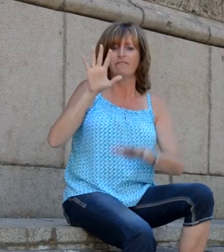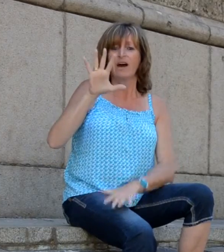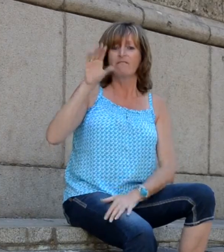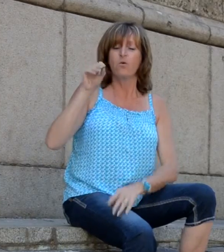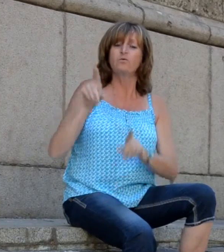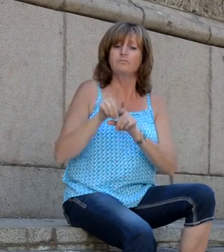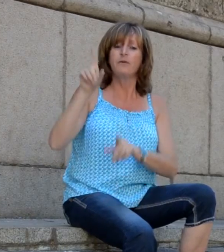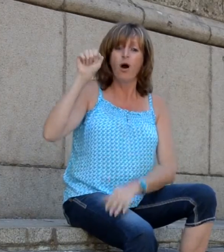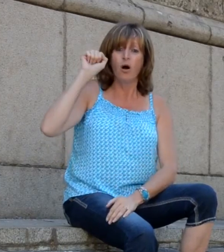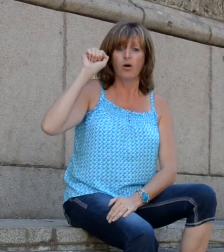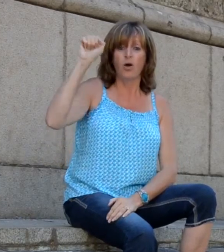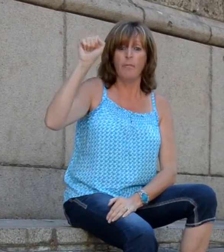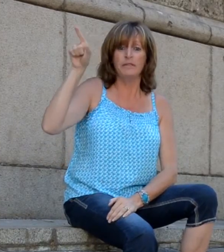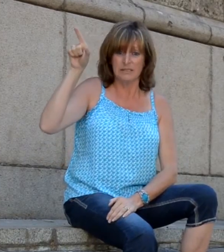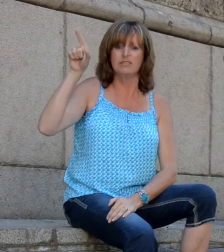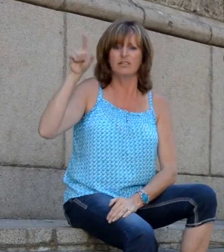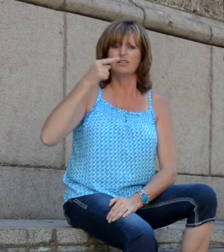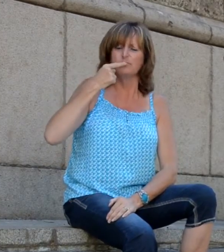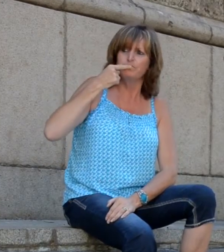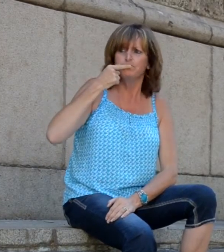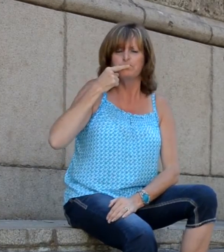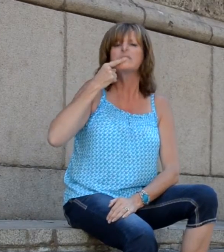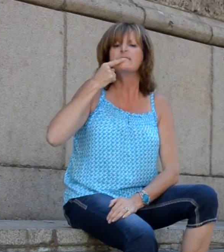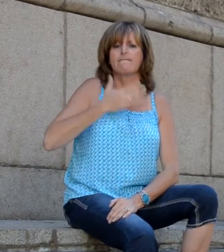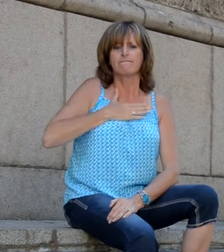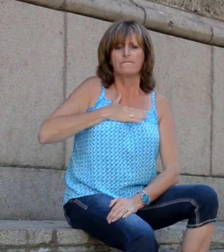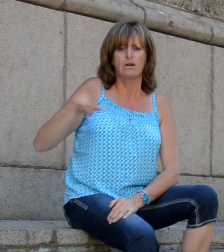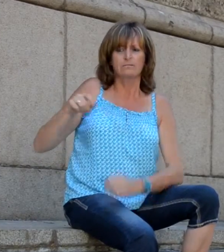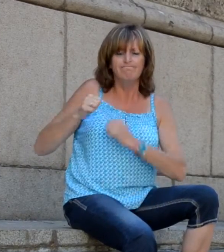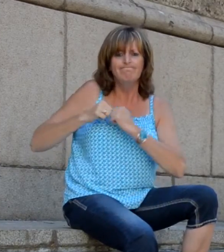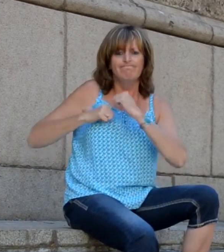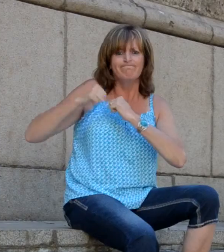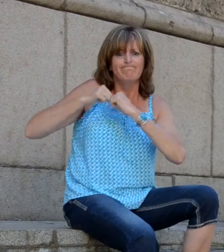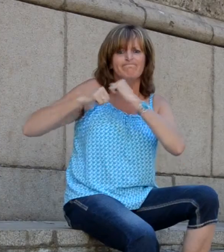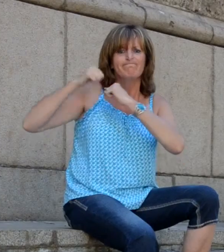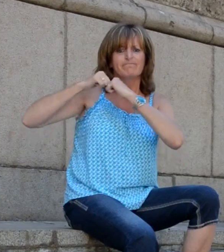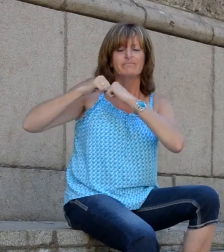victim was spared. The current architecture and design date back to